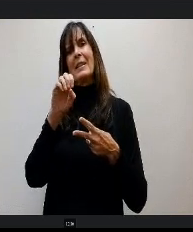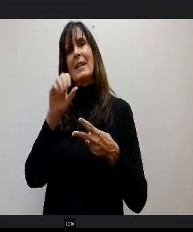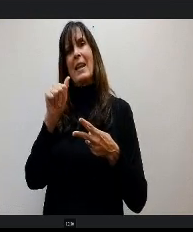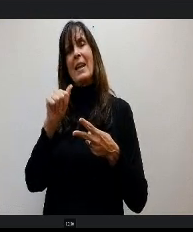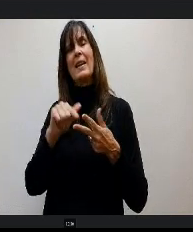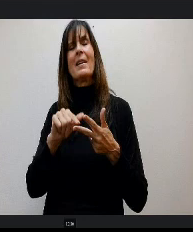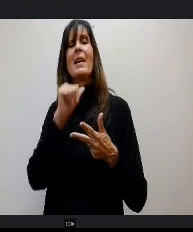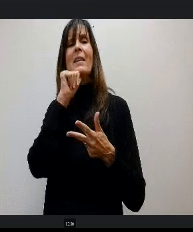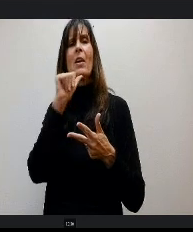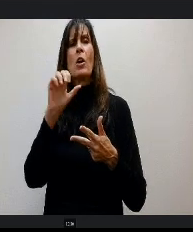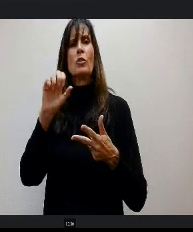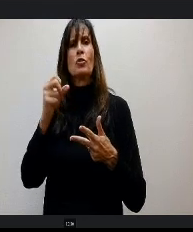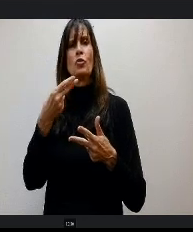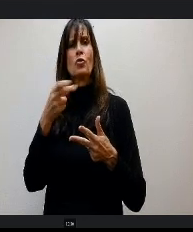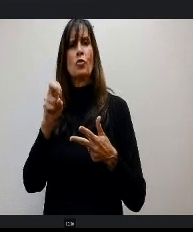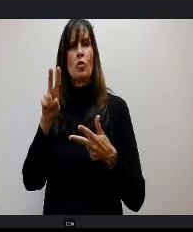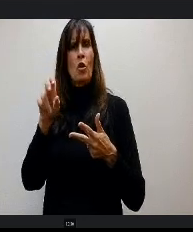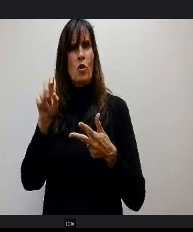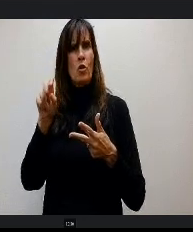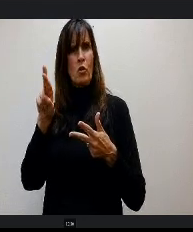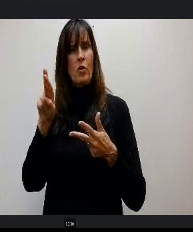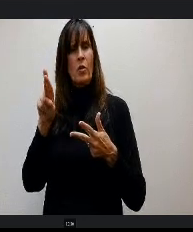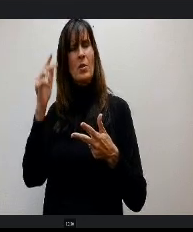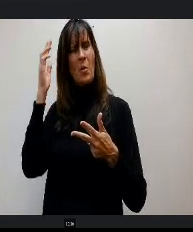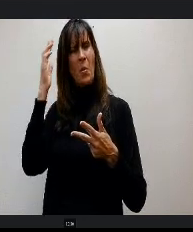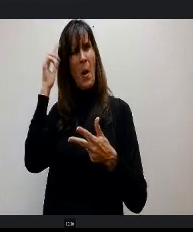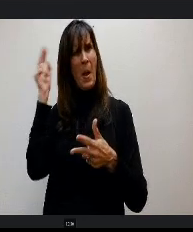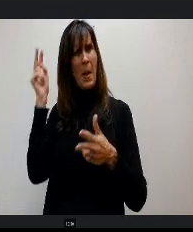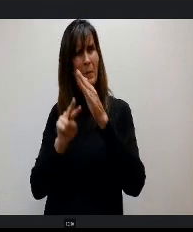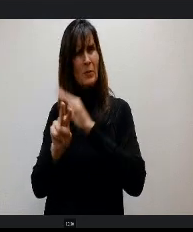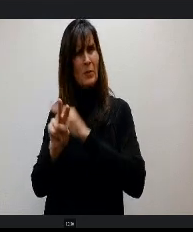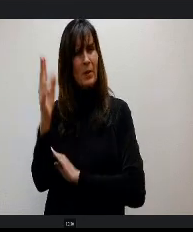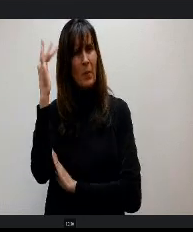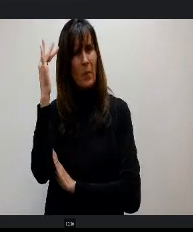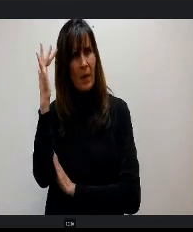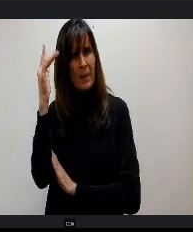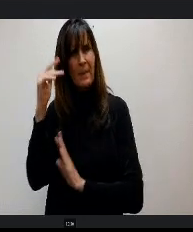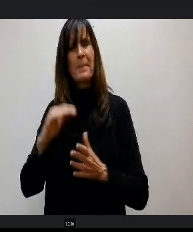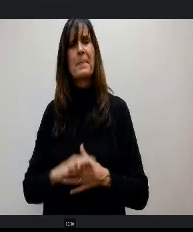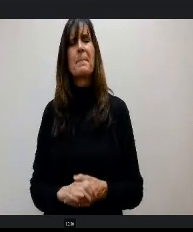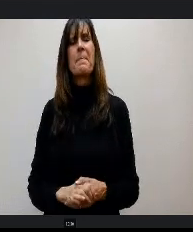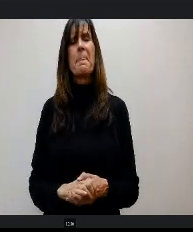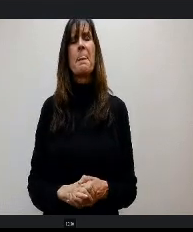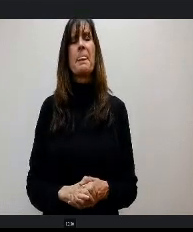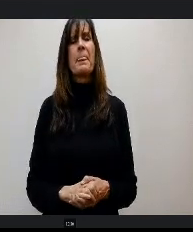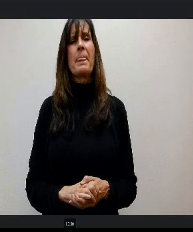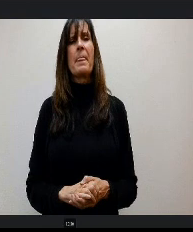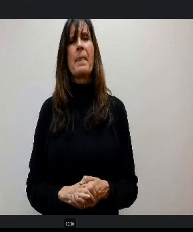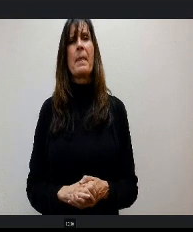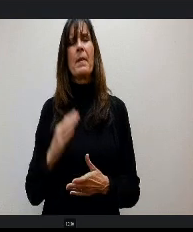we be projecting that? Well what we've seen in 19-20 we were at